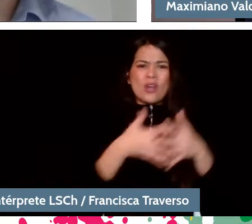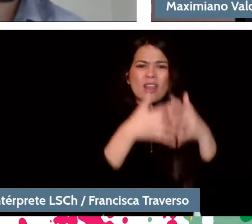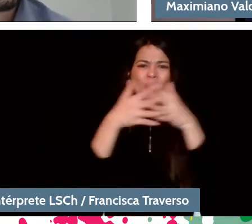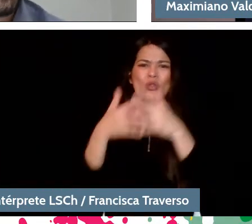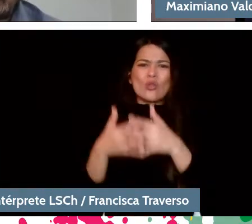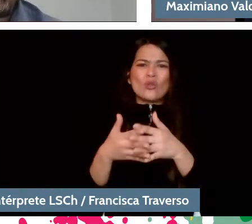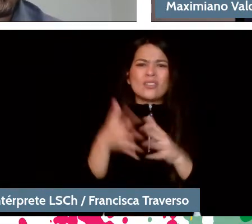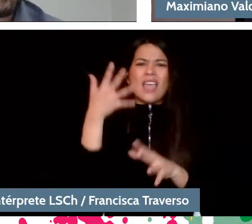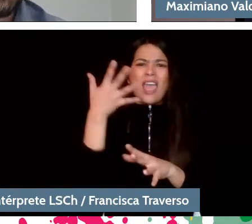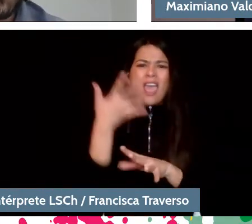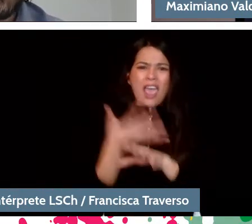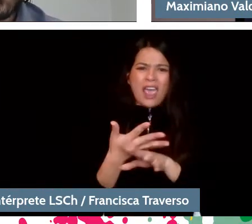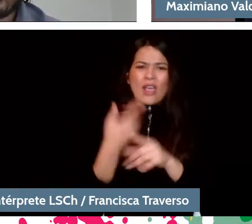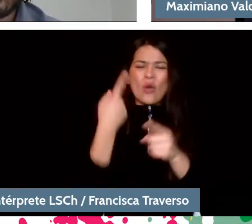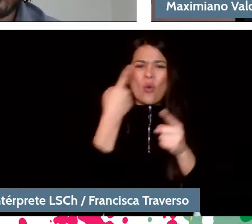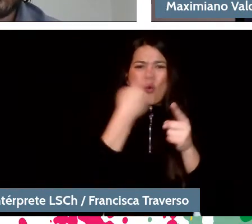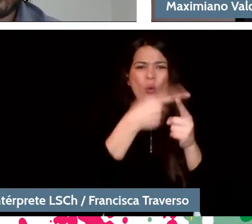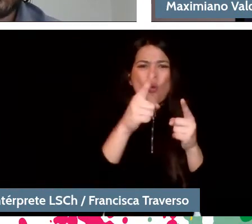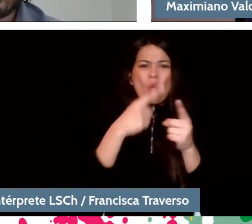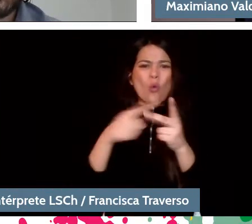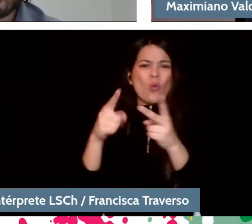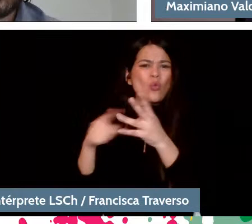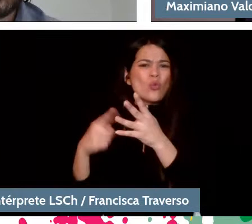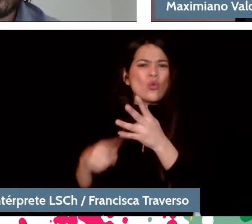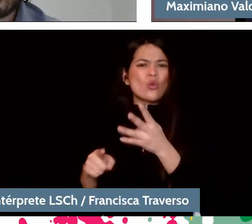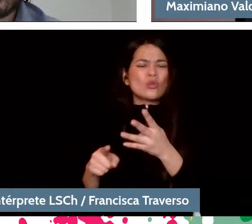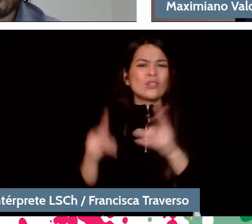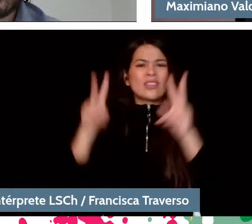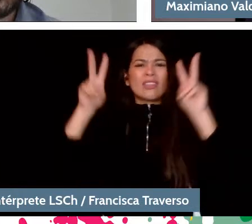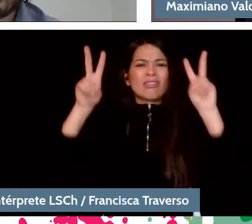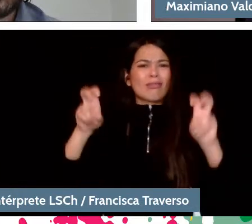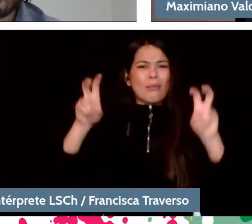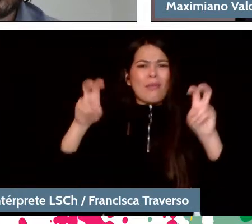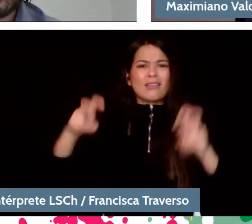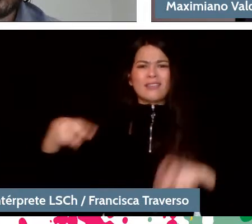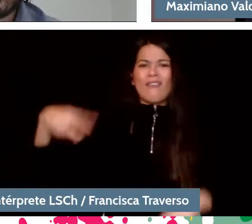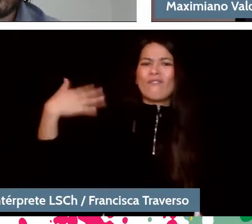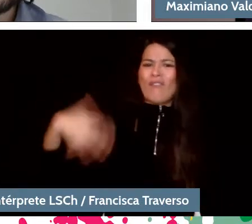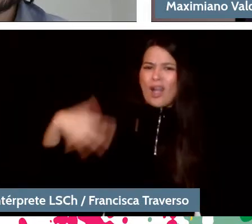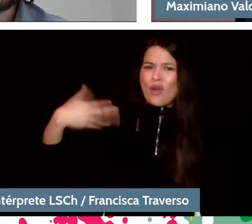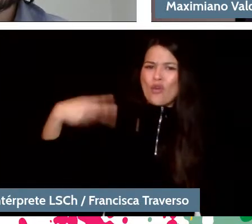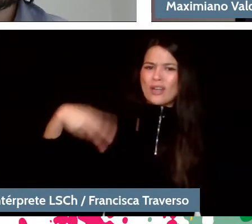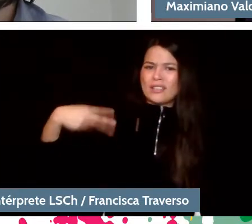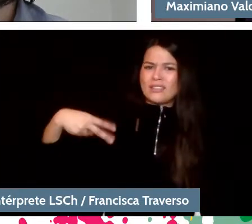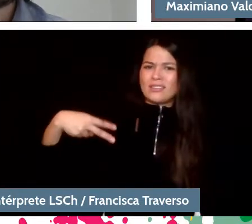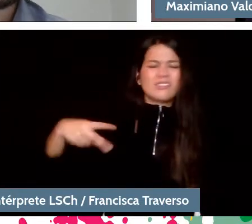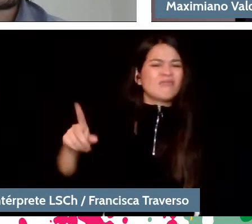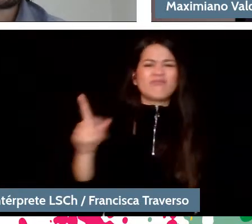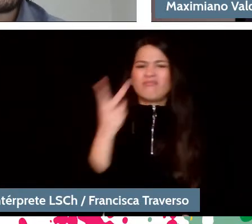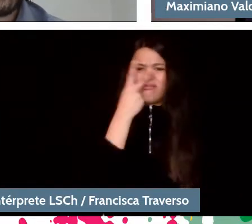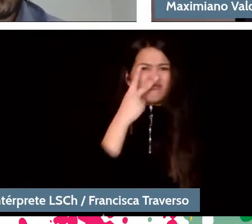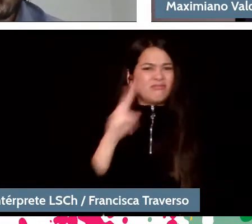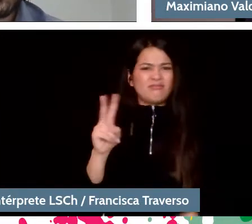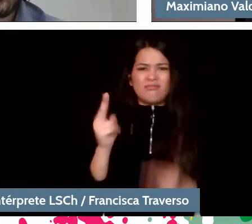that are not working economically. What is the...? How could we open that discussion